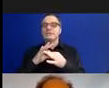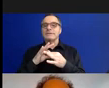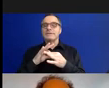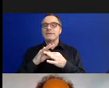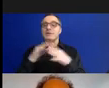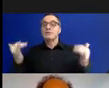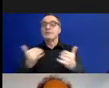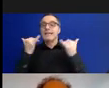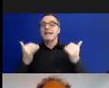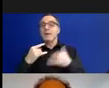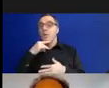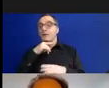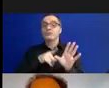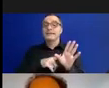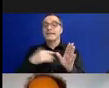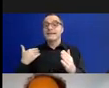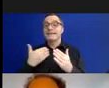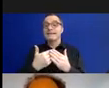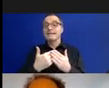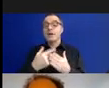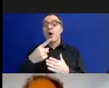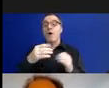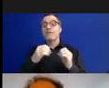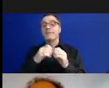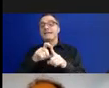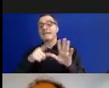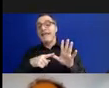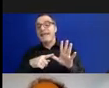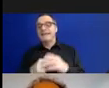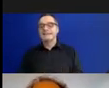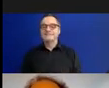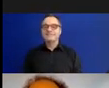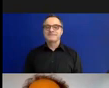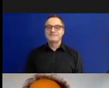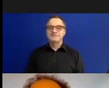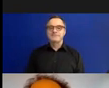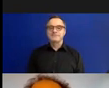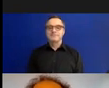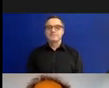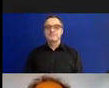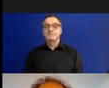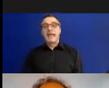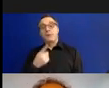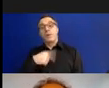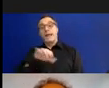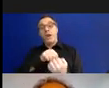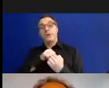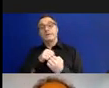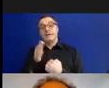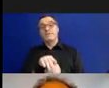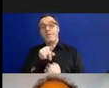the centenary of the British Deaf Association and was loaned from them. In the background to this,